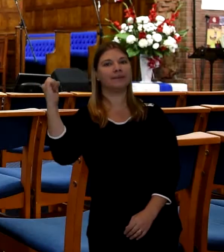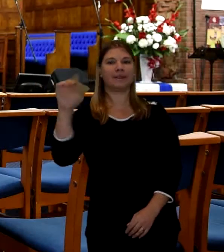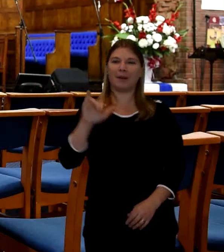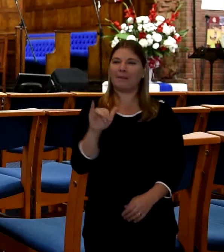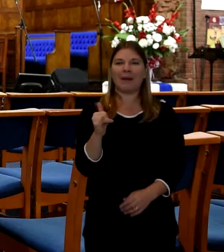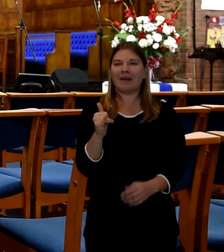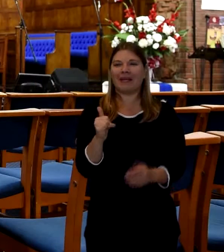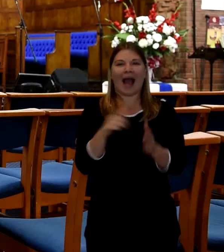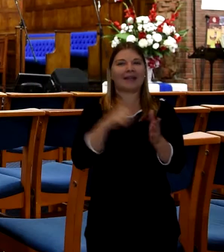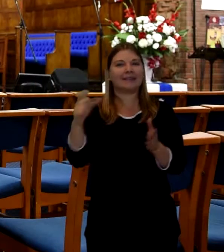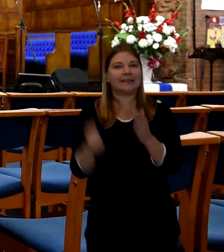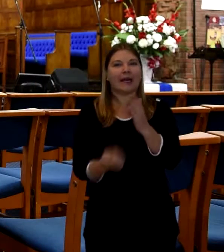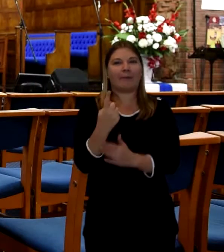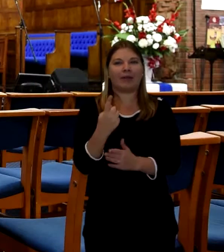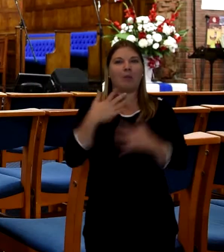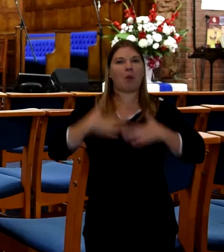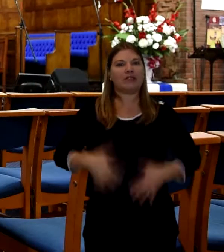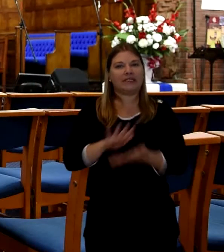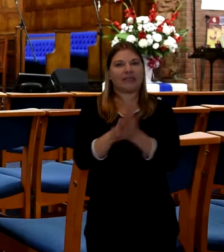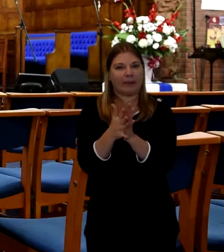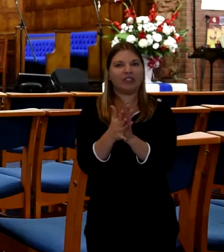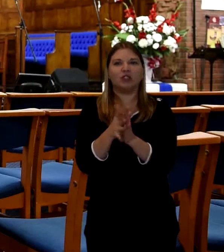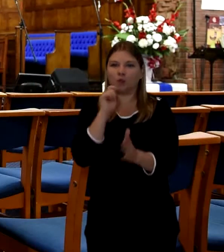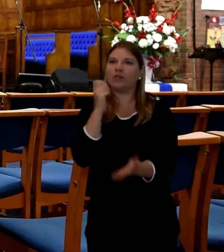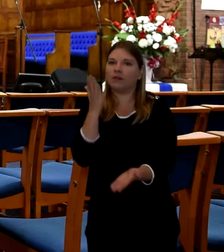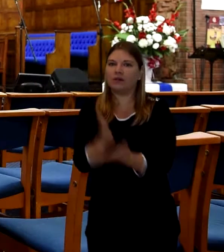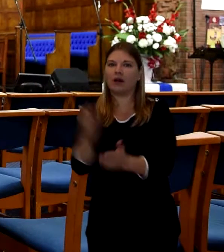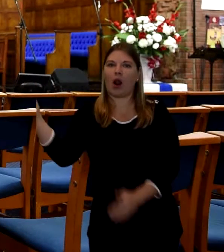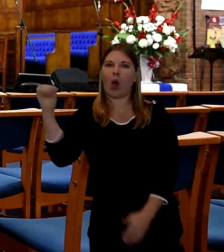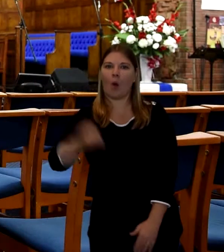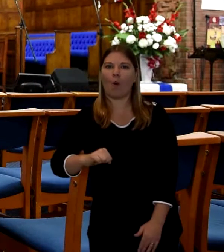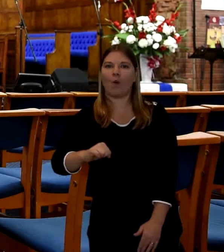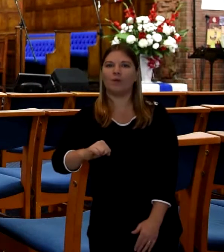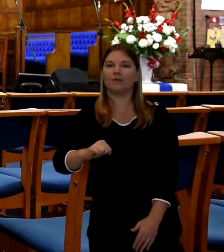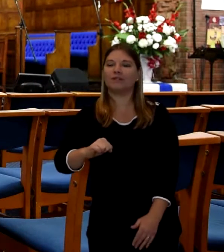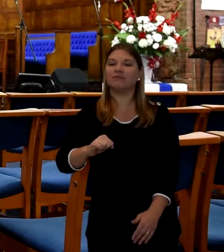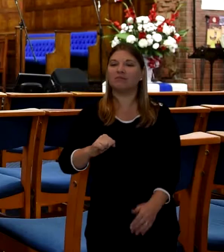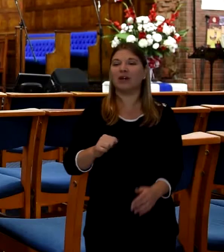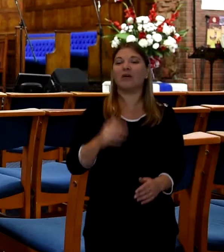But traditionally most Black people have the coffin open so people can pay their last respects.